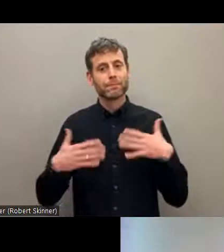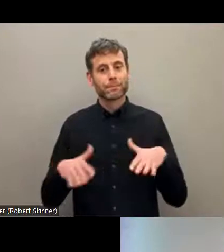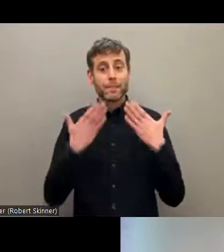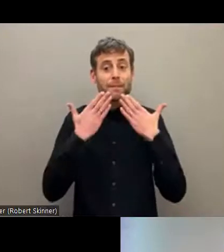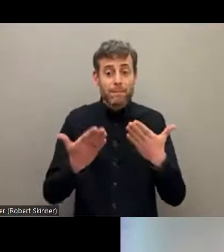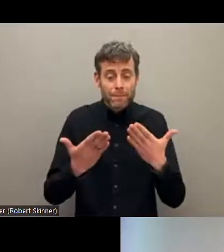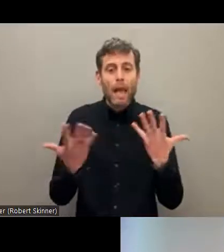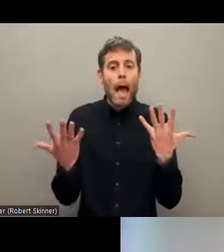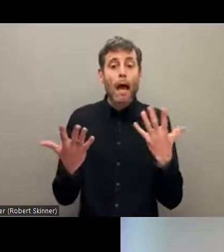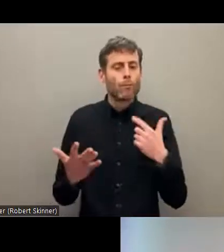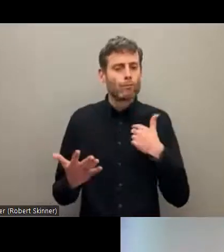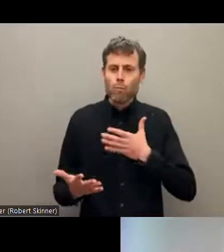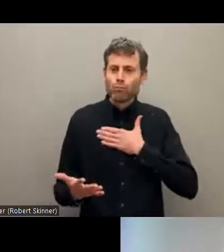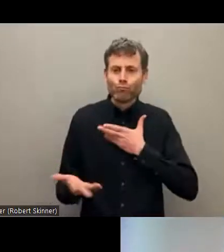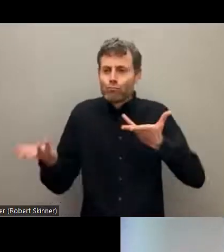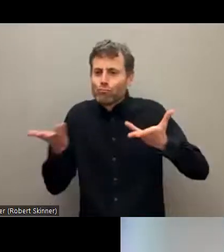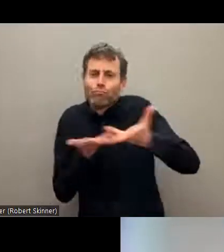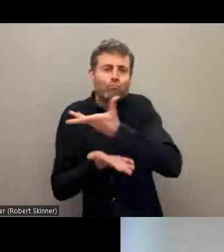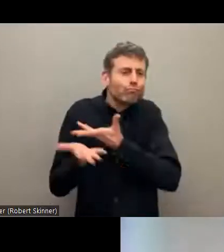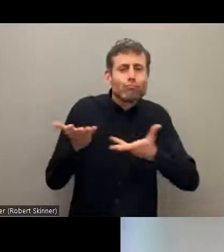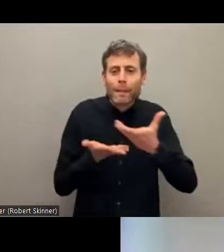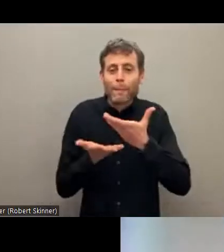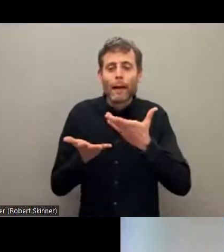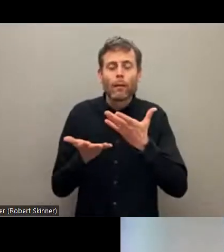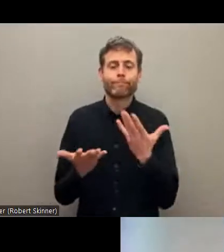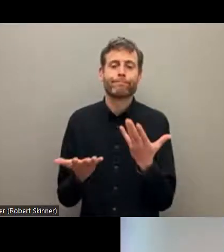time is our main enemy and I know that we have a lot of comments and